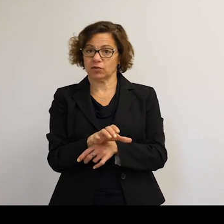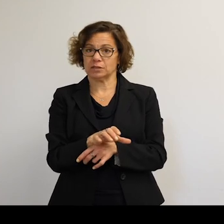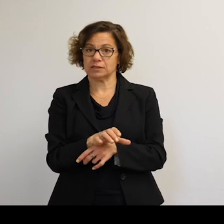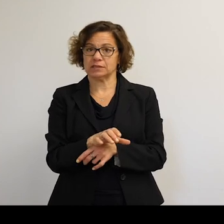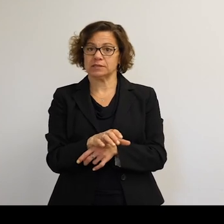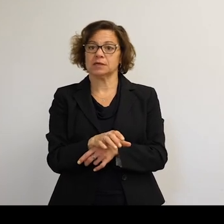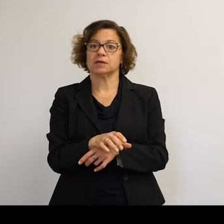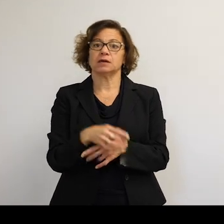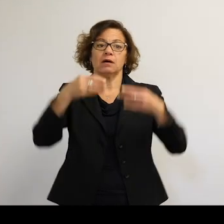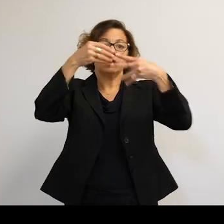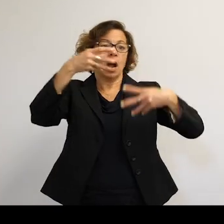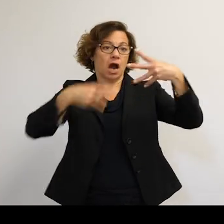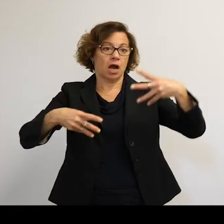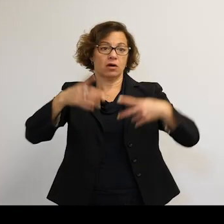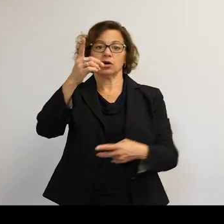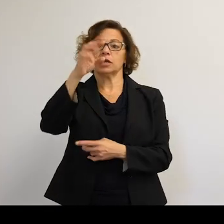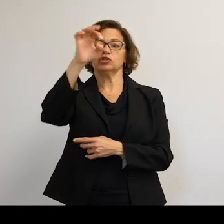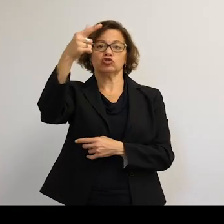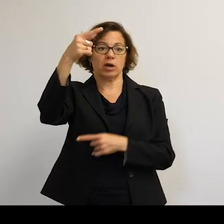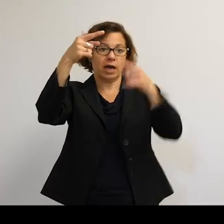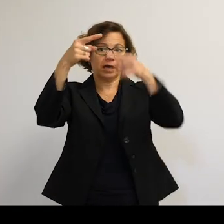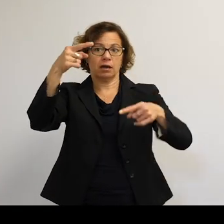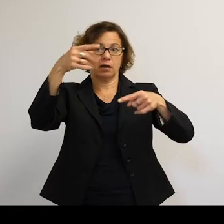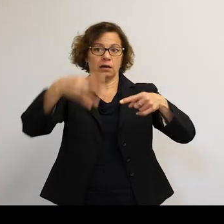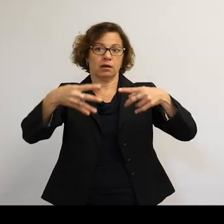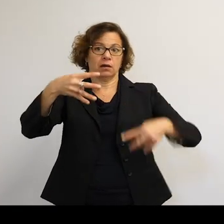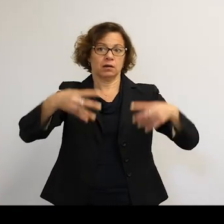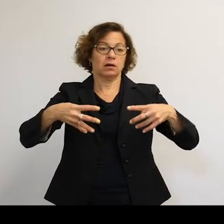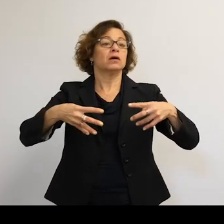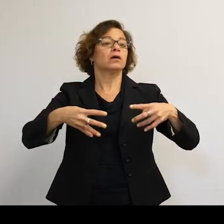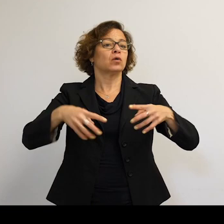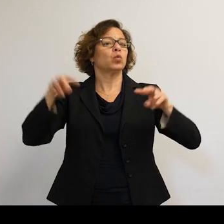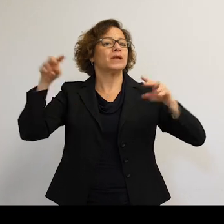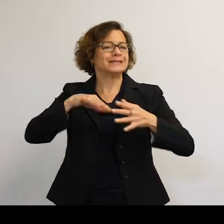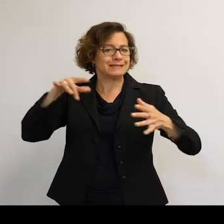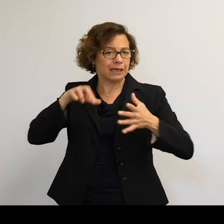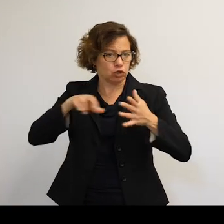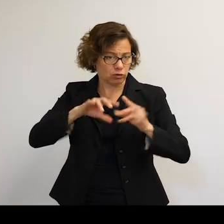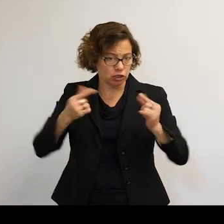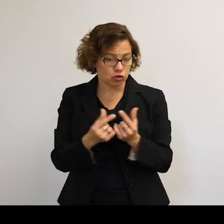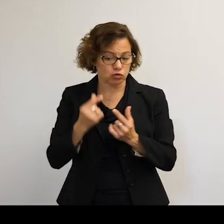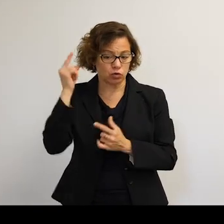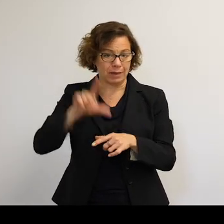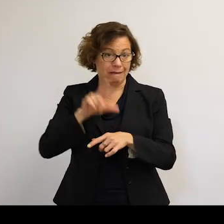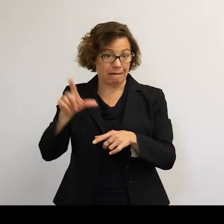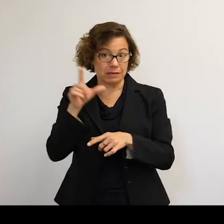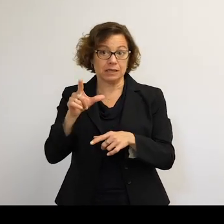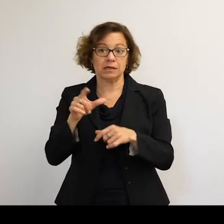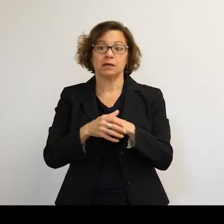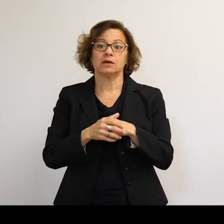It drags at the top, then are sort of radiation pressure. Something we looked at, at our research group in London when I was there was the Lorentz force. And this is a force.